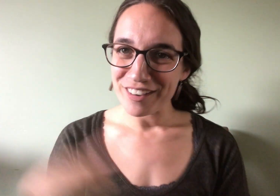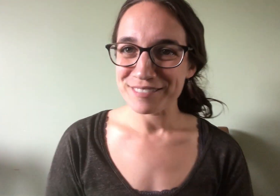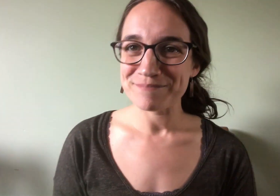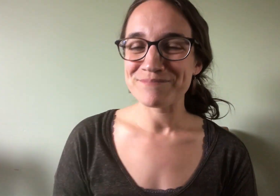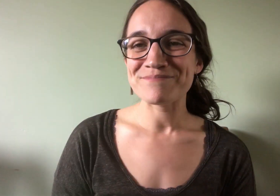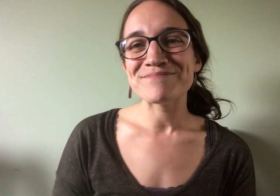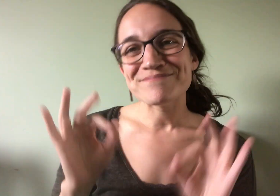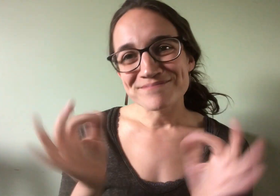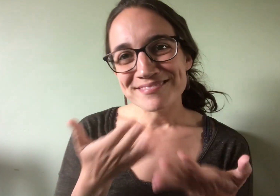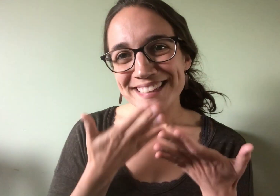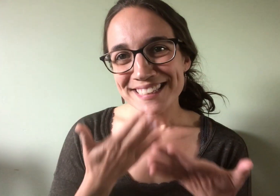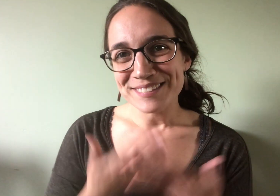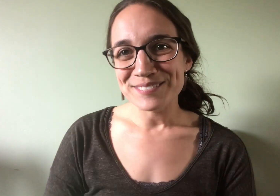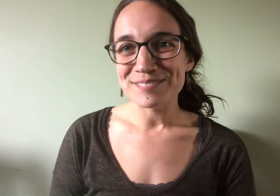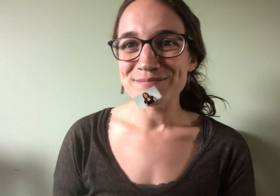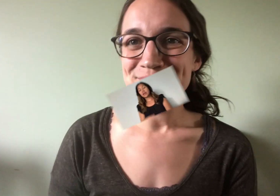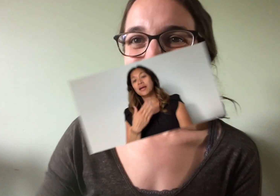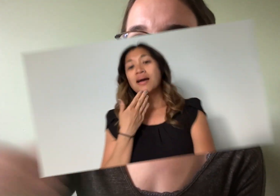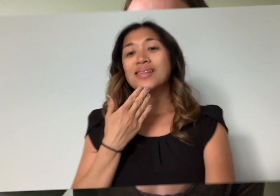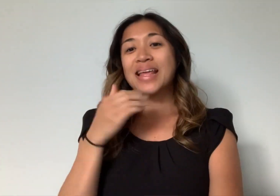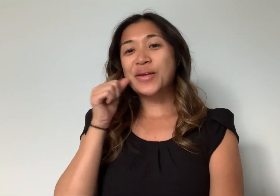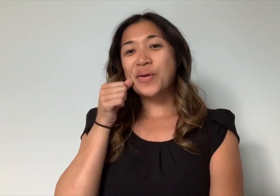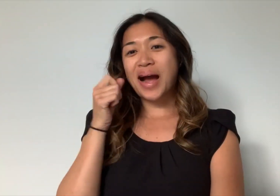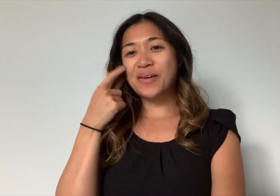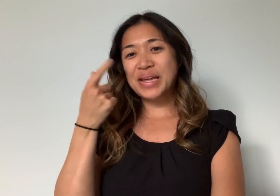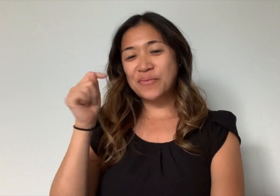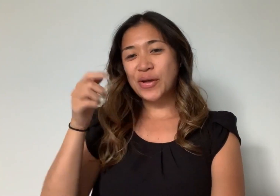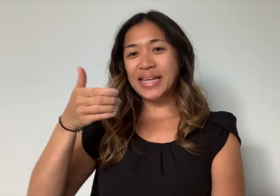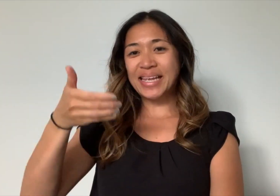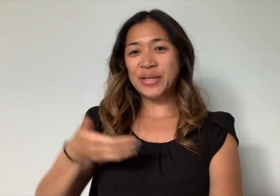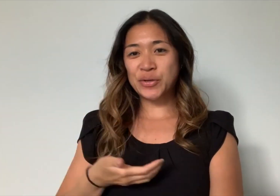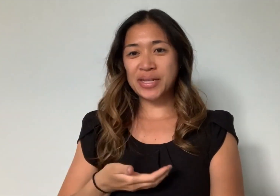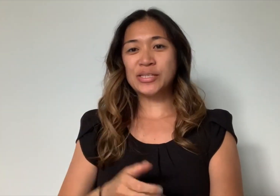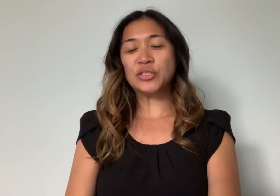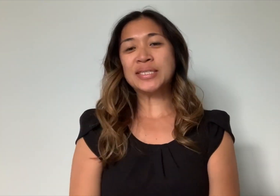Thank you. Thank you, Avi, for the introduction.